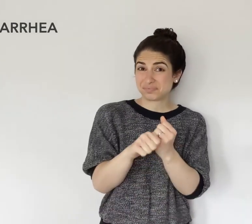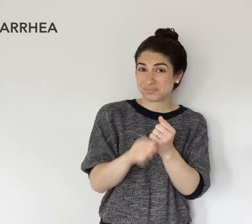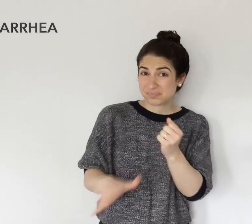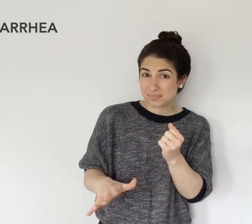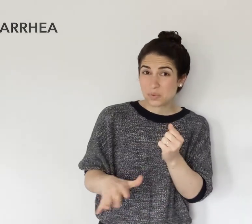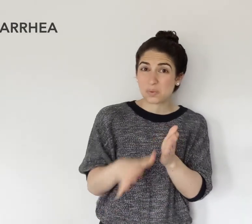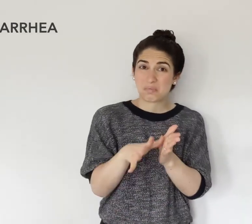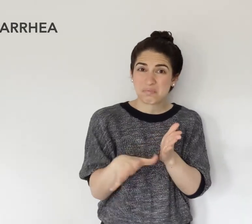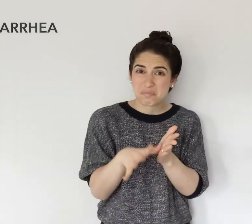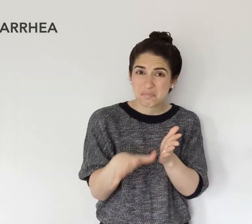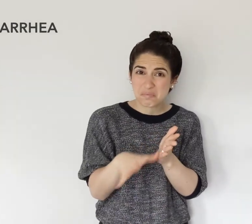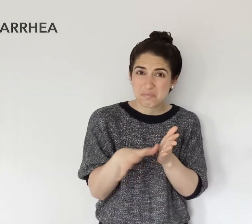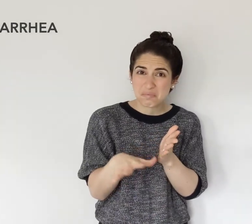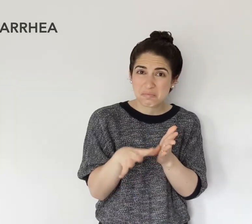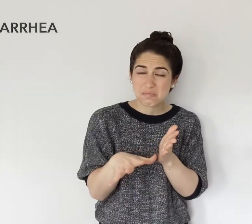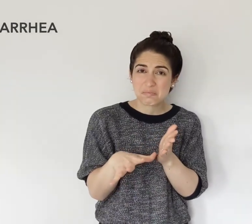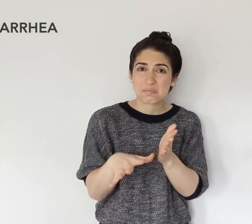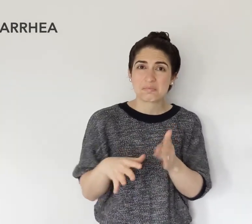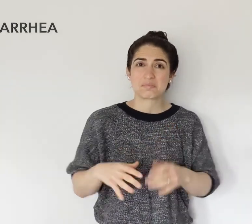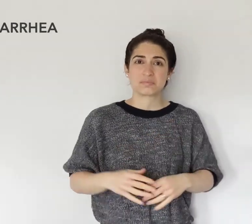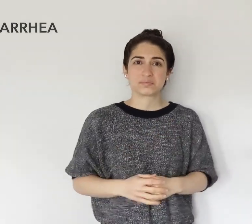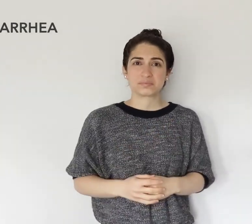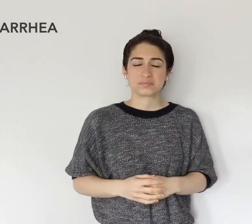DIARRHEA